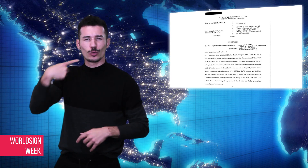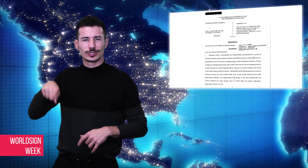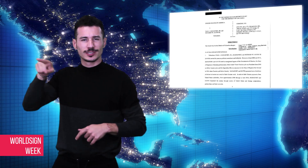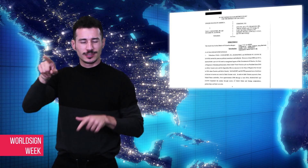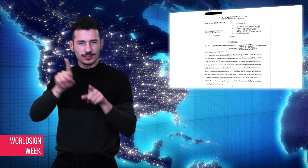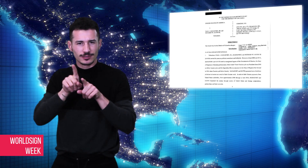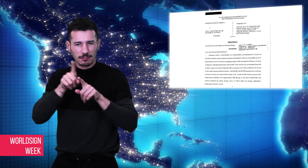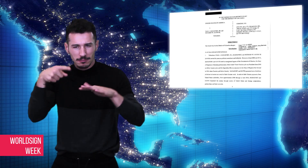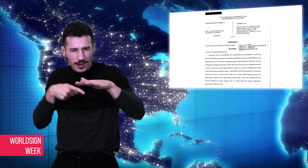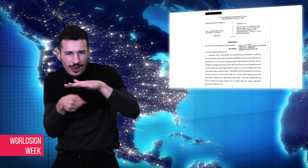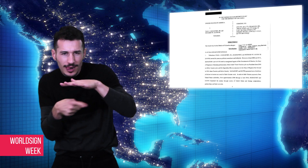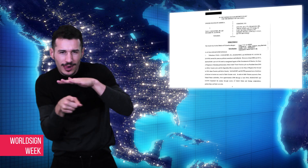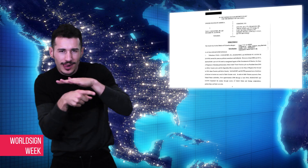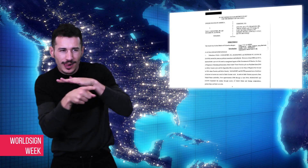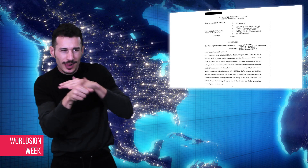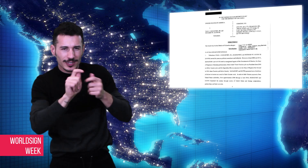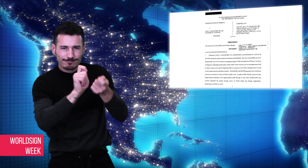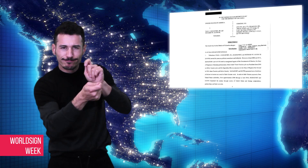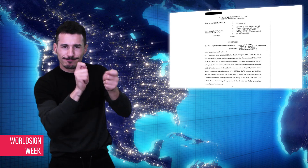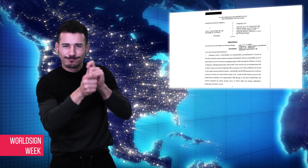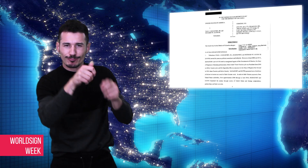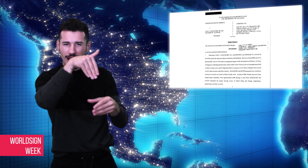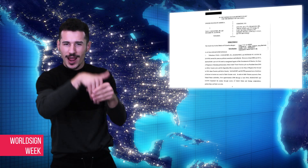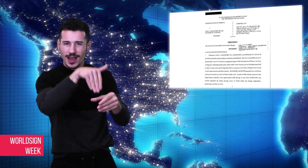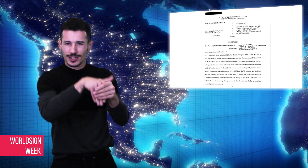colluding with the Russian government